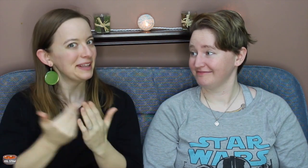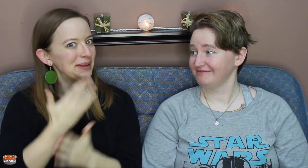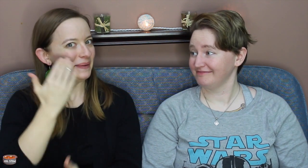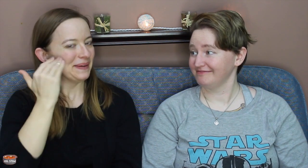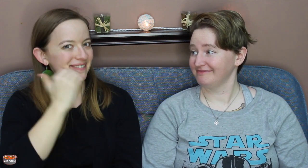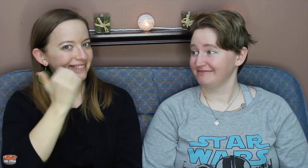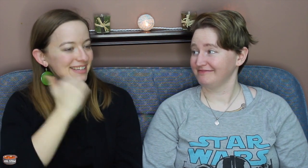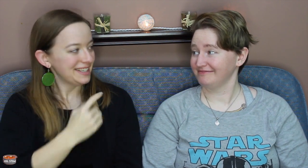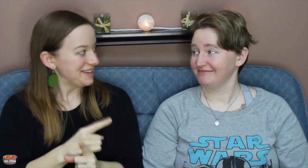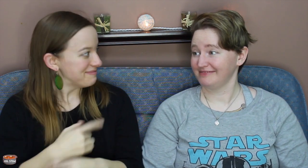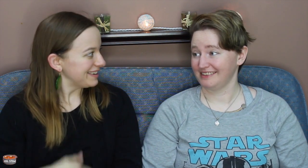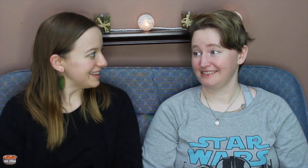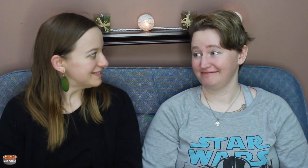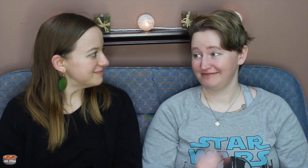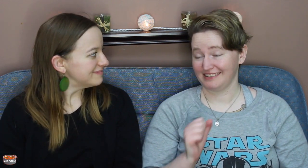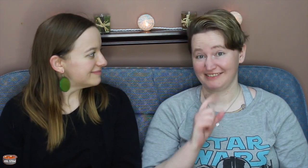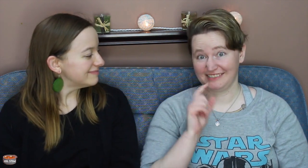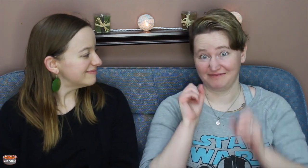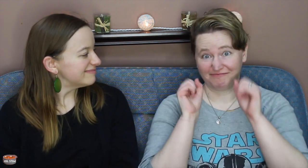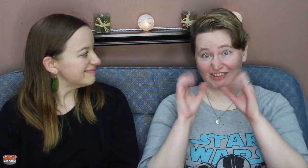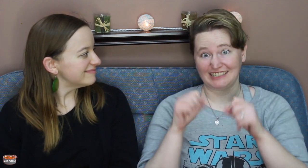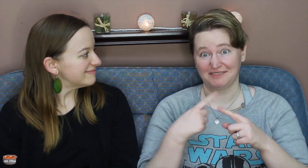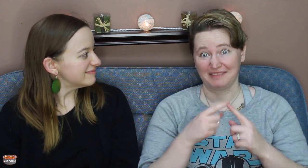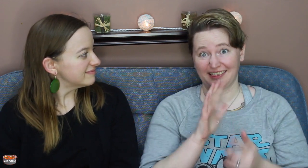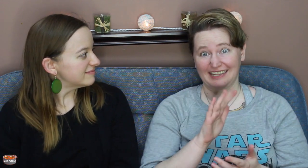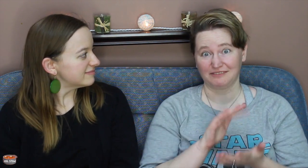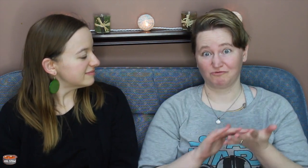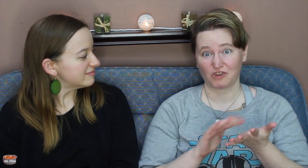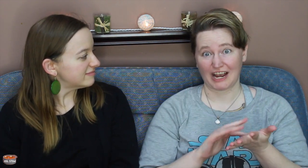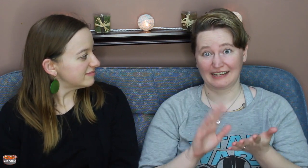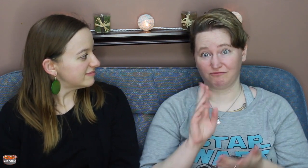You learn something new everyday right? [Jenna] Yeah that's